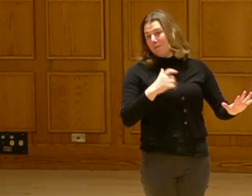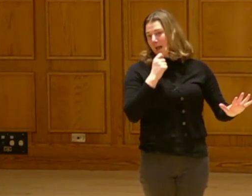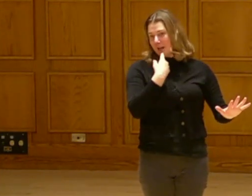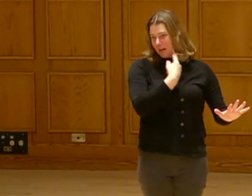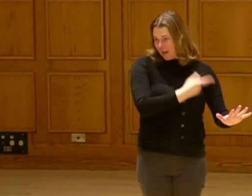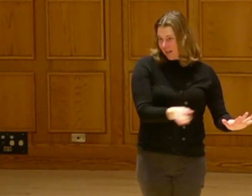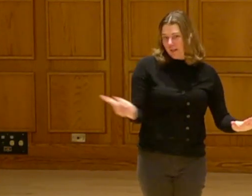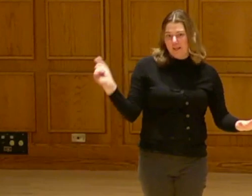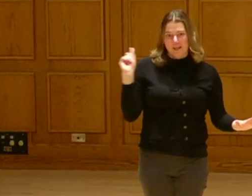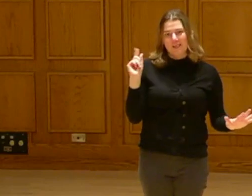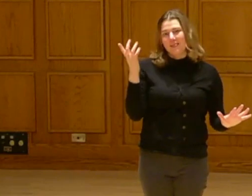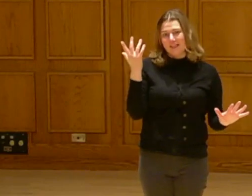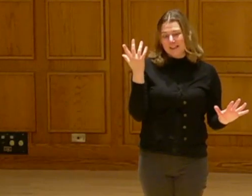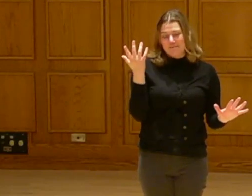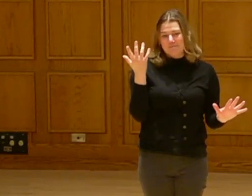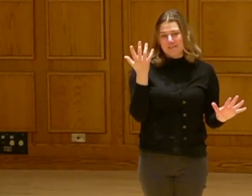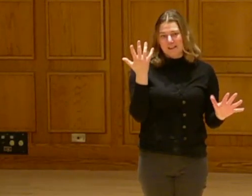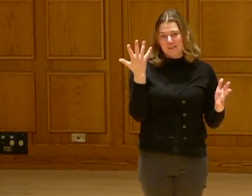Maybe that's why I get scared.